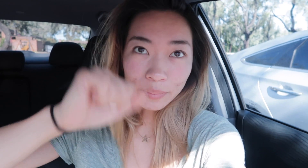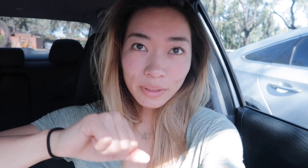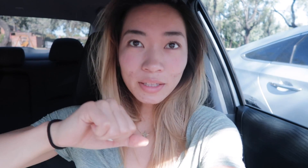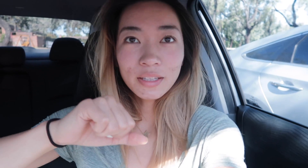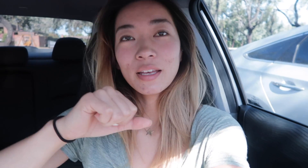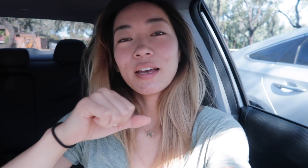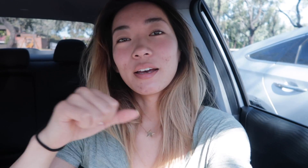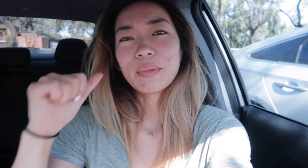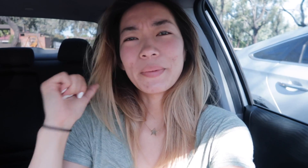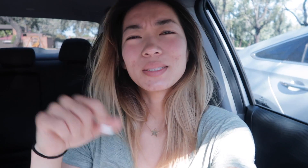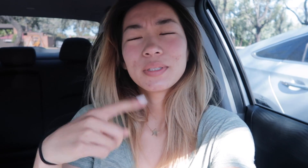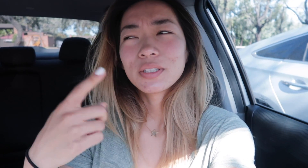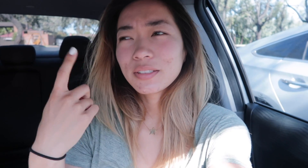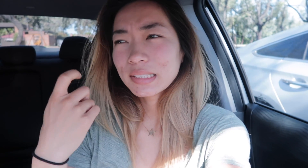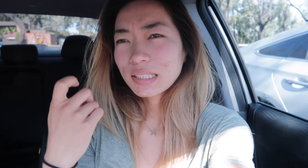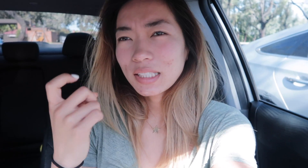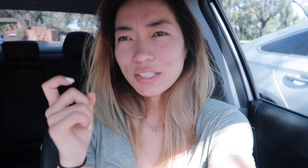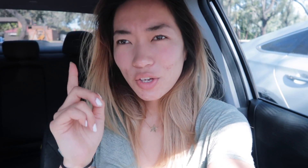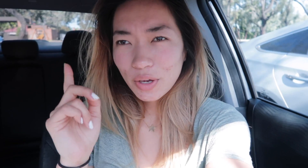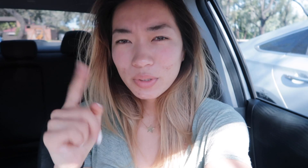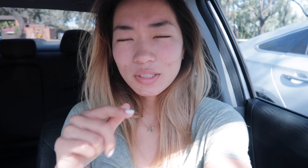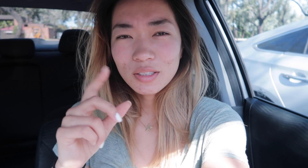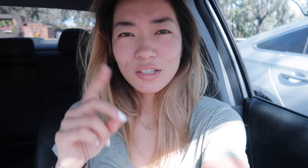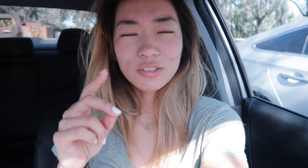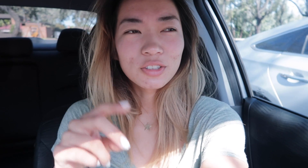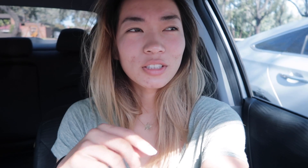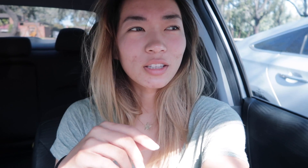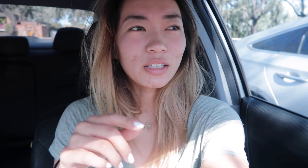appointment. My back's been hurting recently so I went to the doctor and he